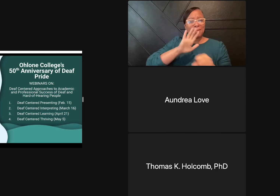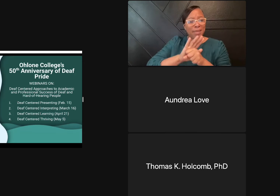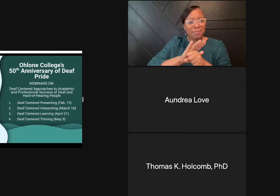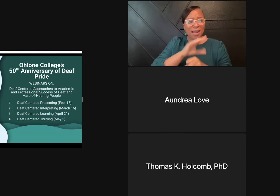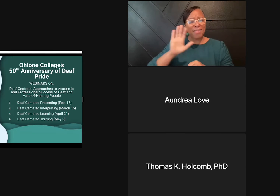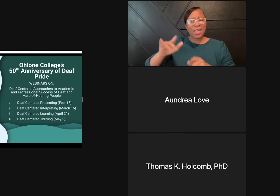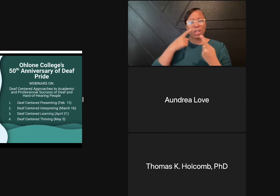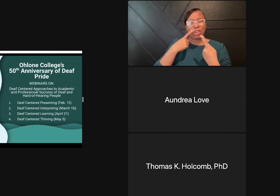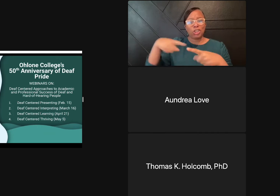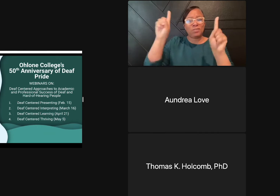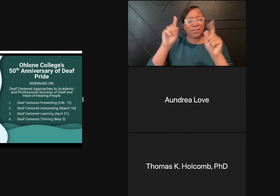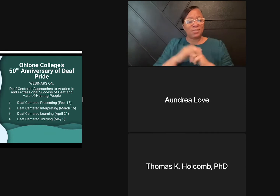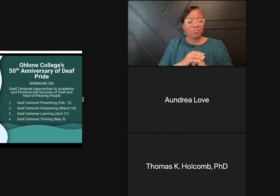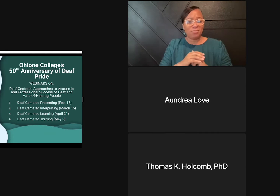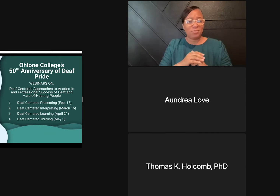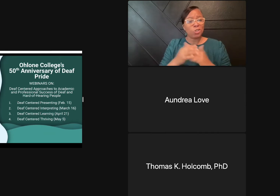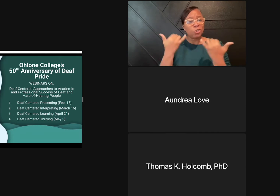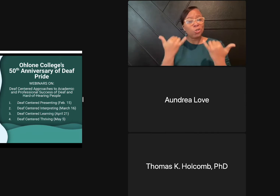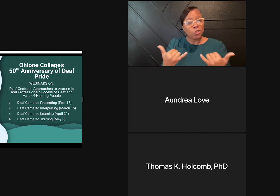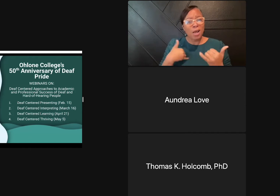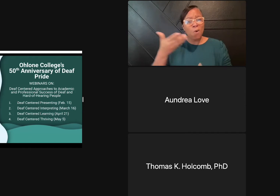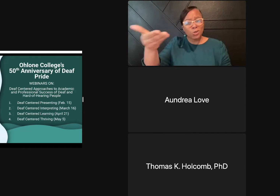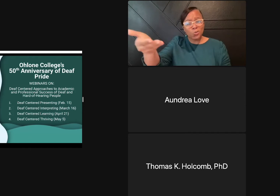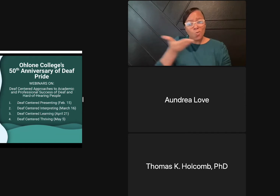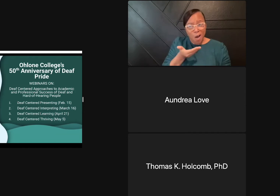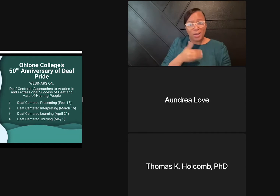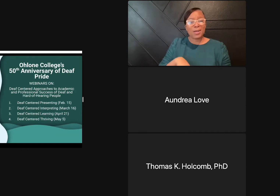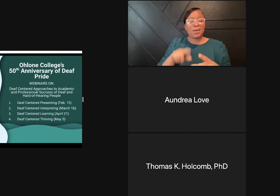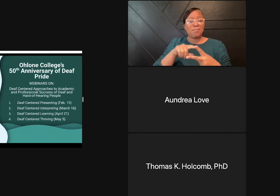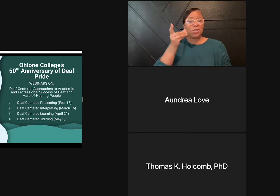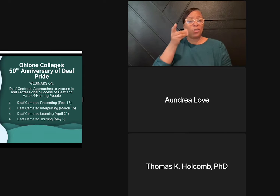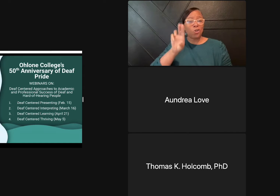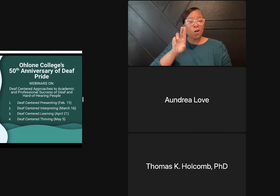will be taking place and celebrating that commitment and the achievement.